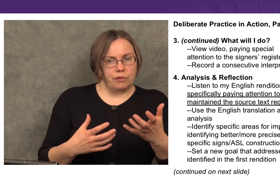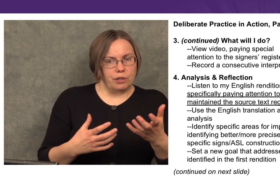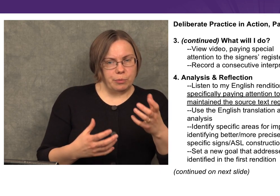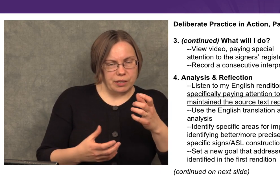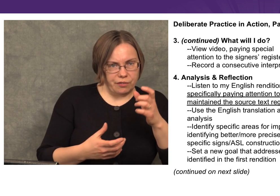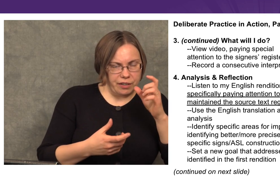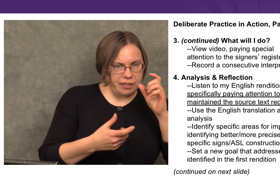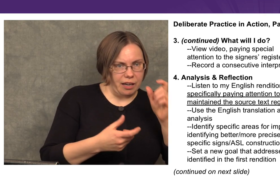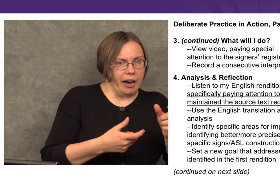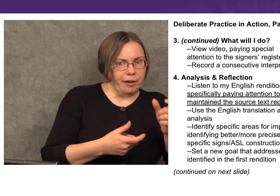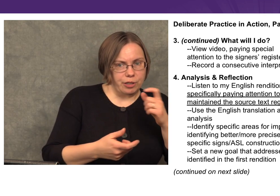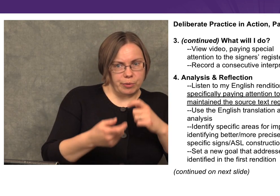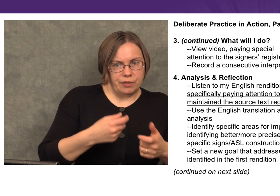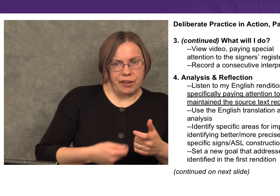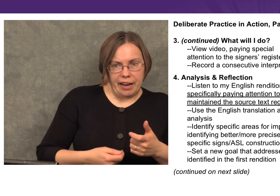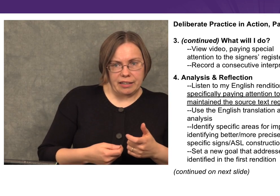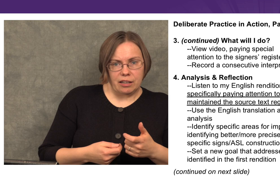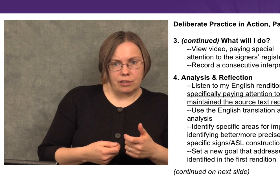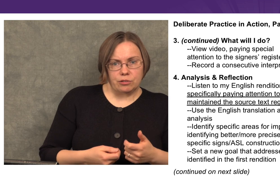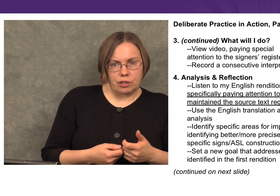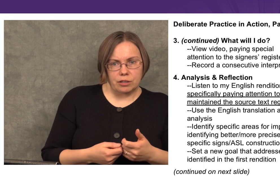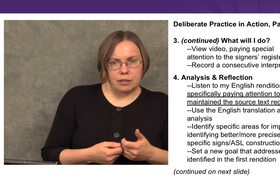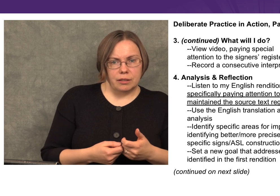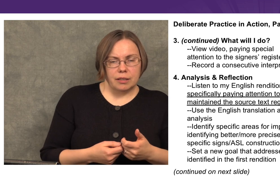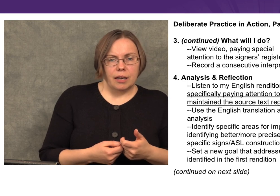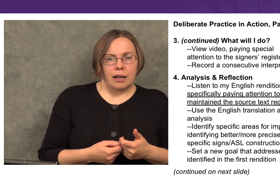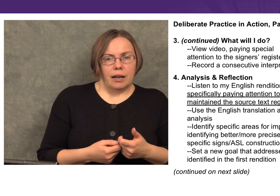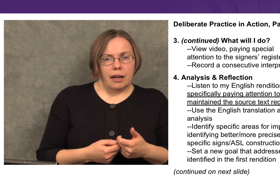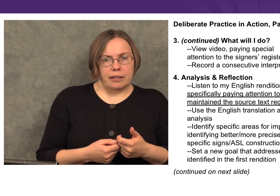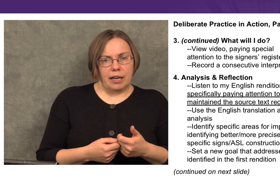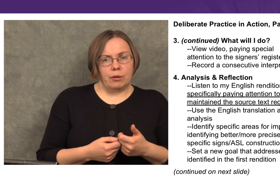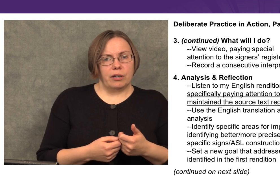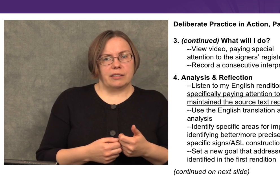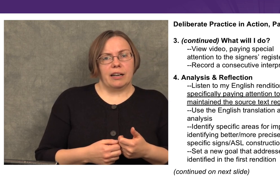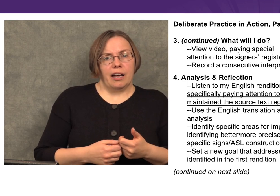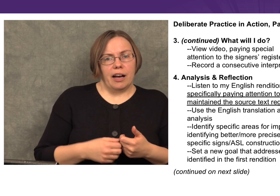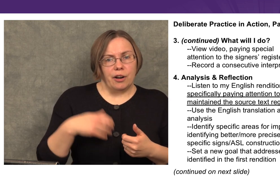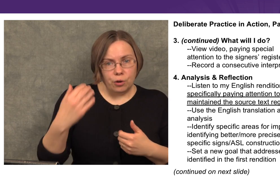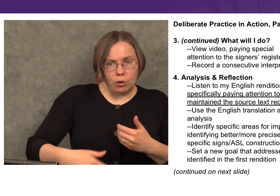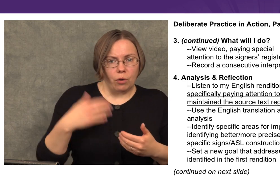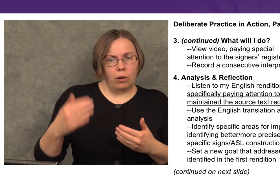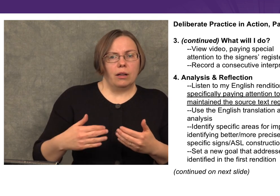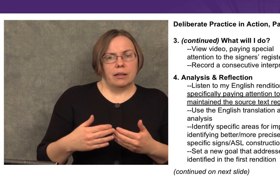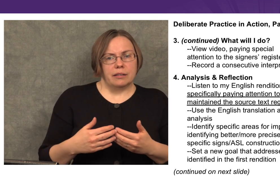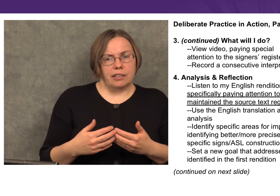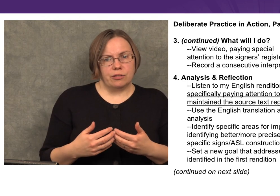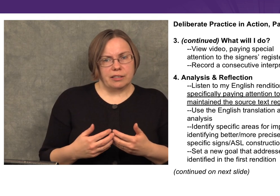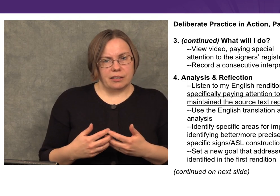for a specific sign or for a specific ASL construction. Then I’m going to set a new goal that addresses